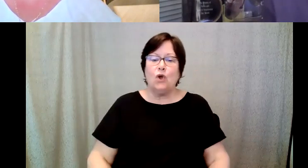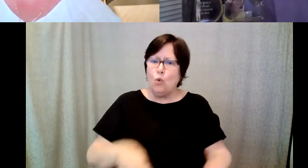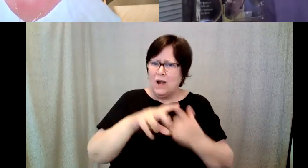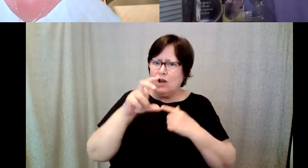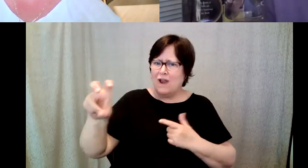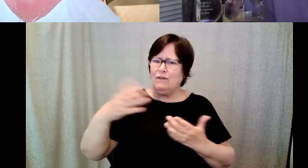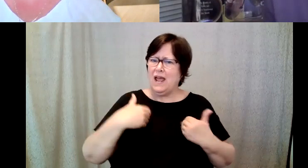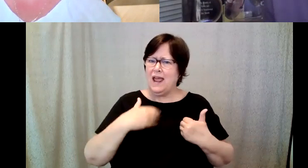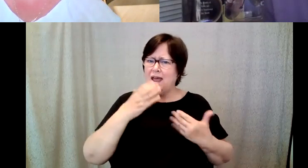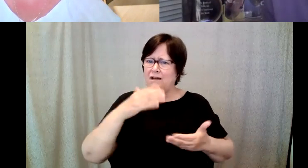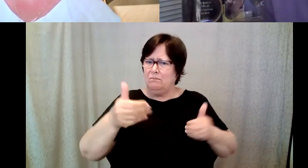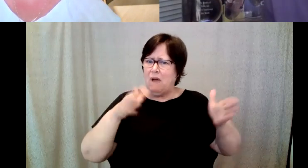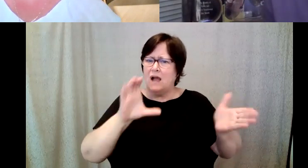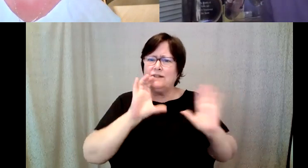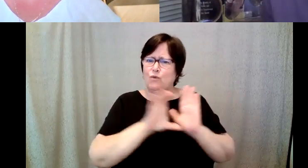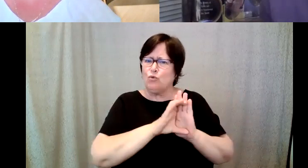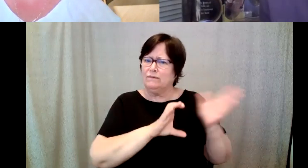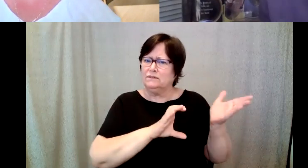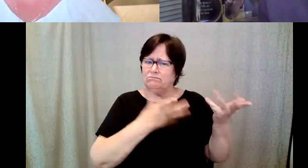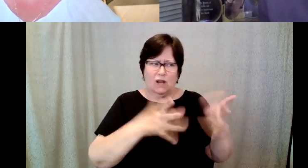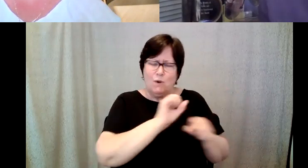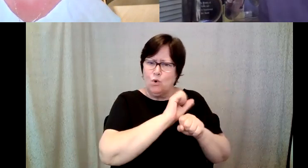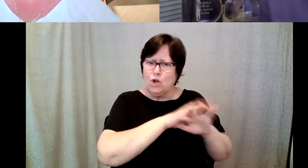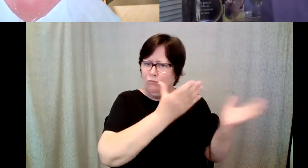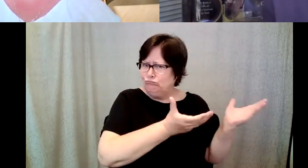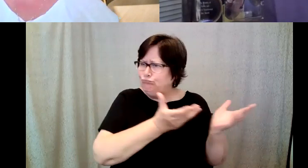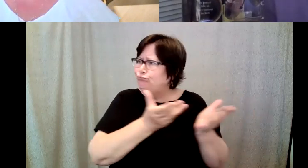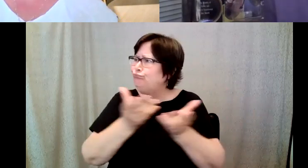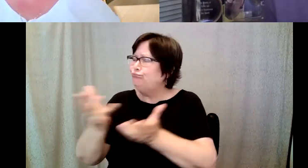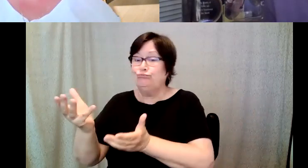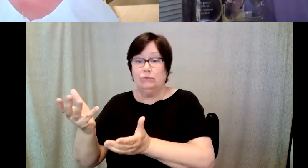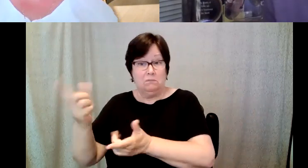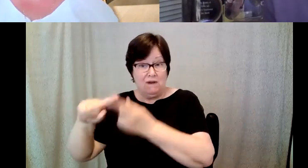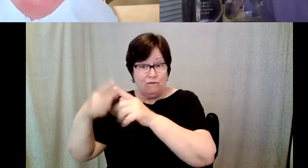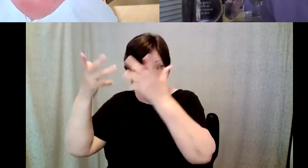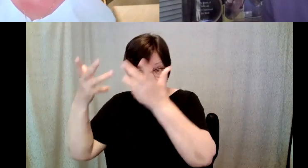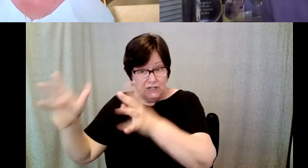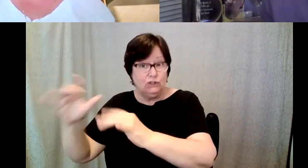that I had been working on and when my friend came out of his interview with the Dean, I